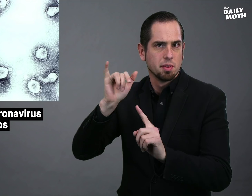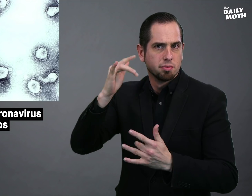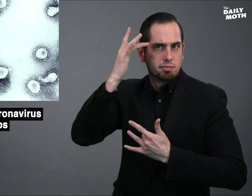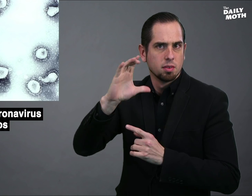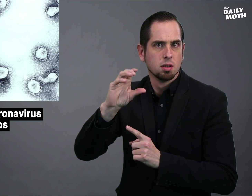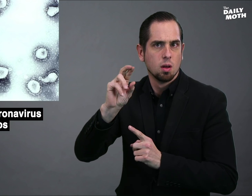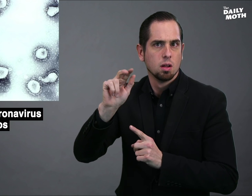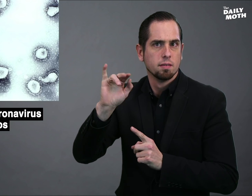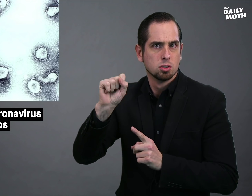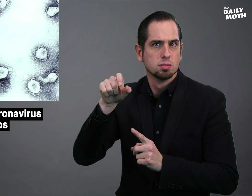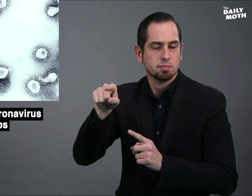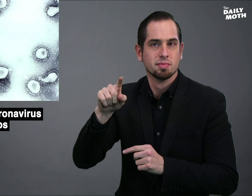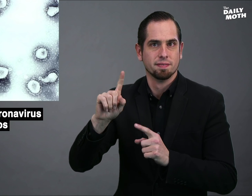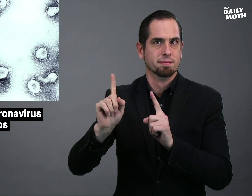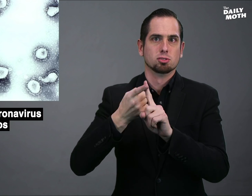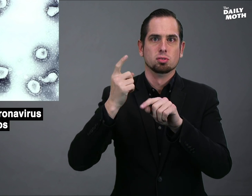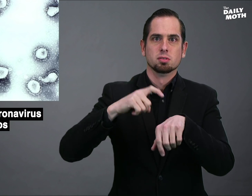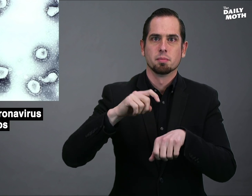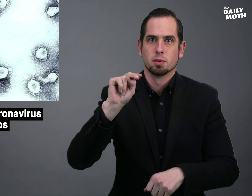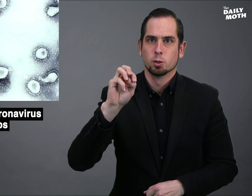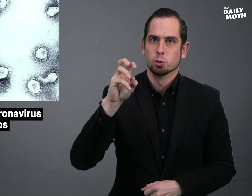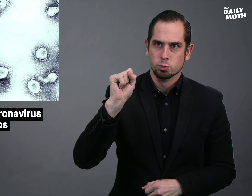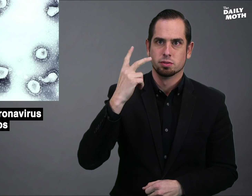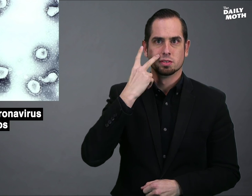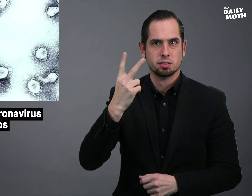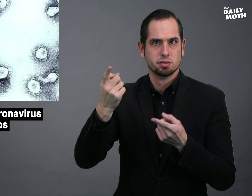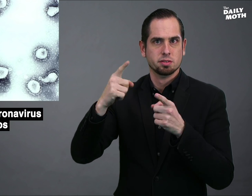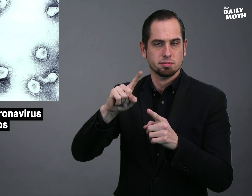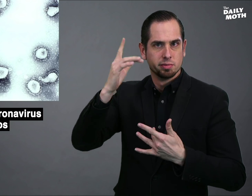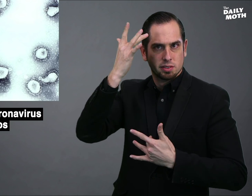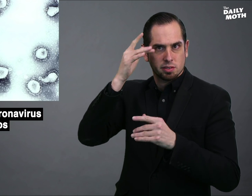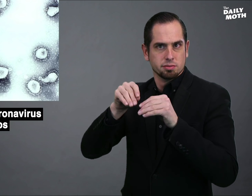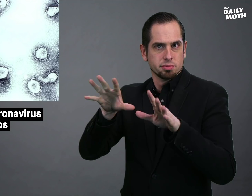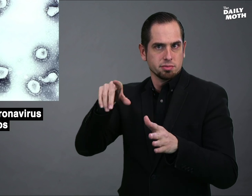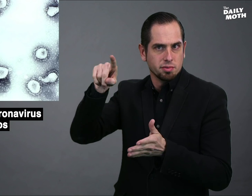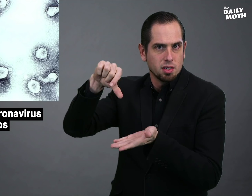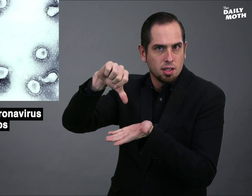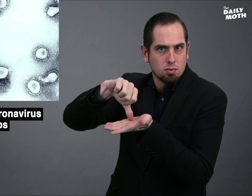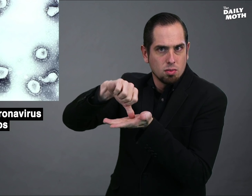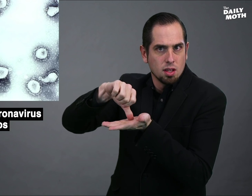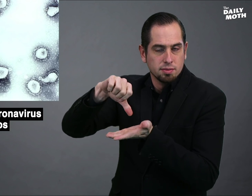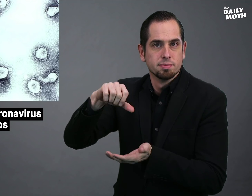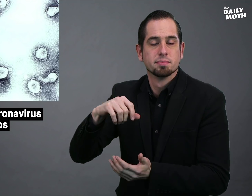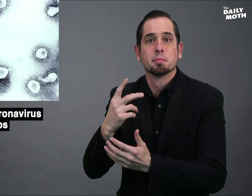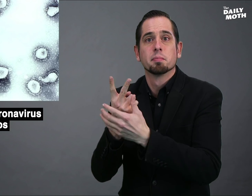from coronavirus. It is the first news we've seen of coronavirus in Iran.